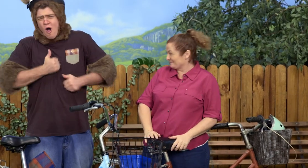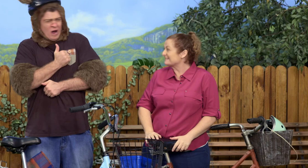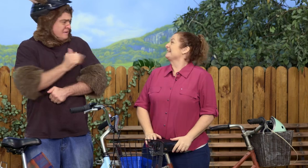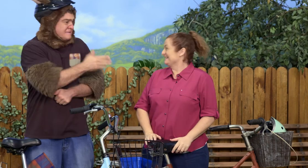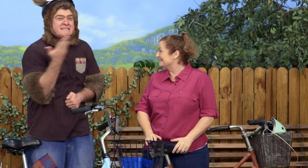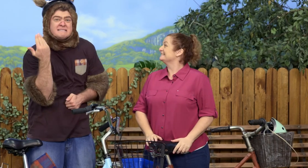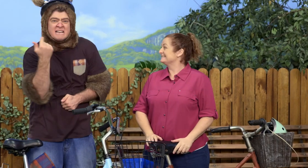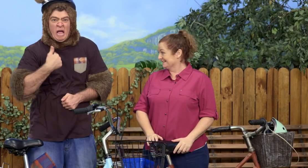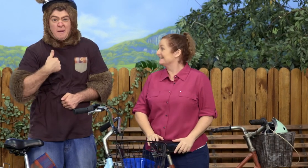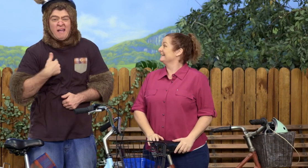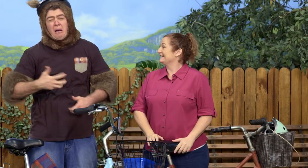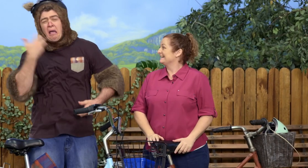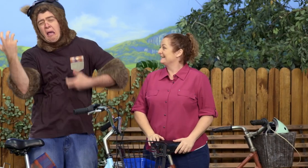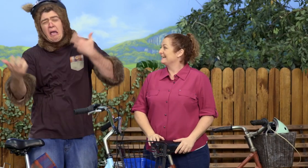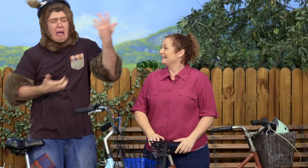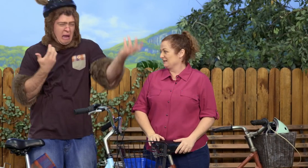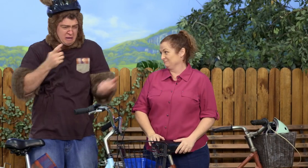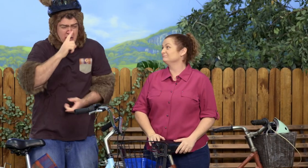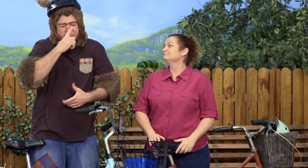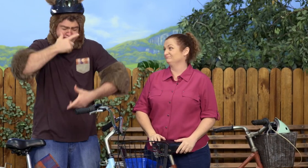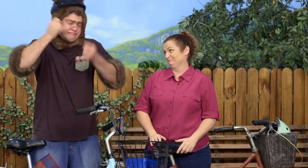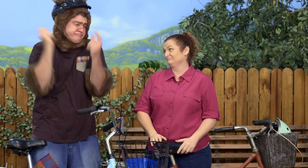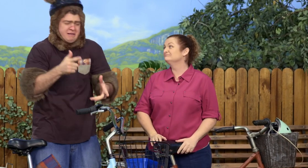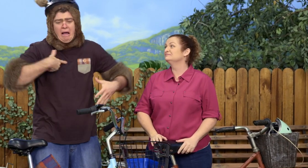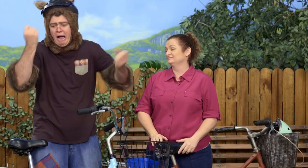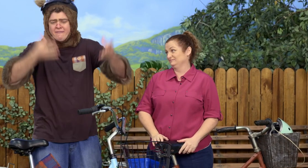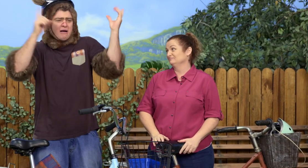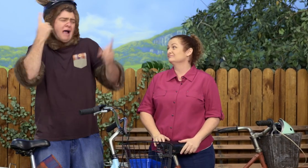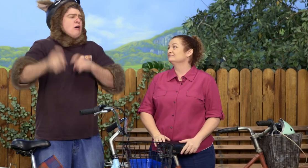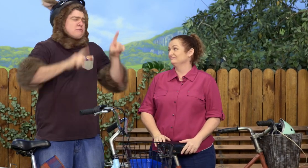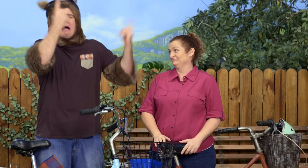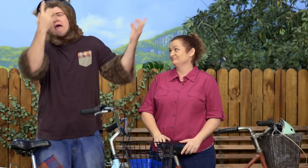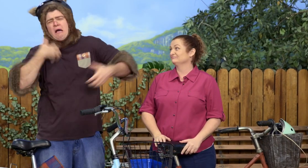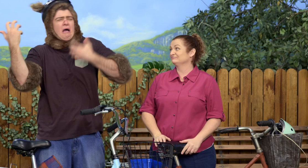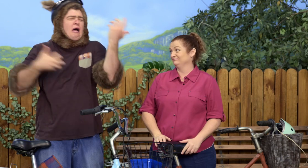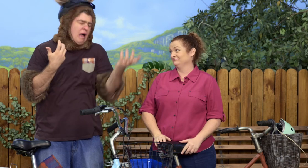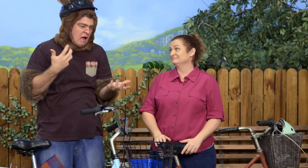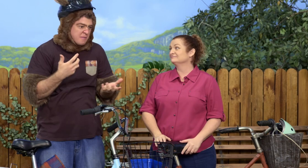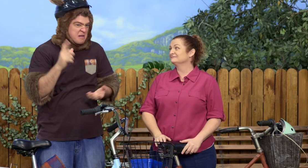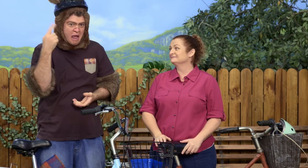It was such a lovely day! And before, I was ready to give it all up. I got really upset.